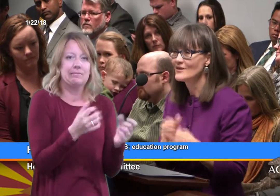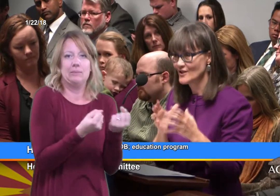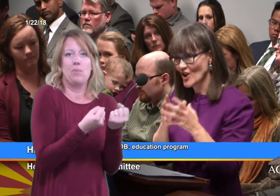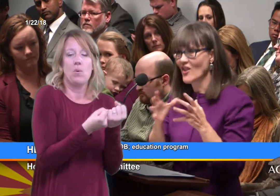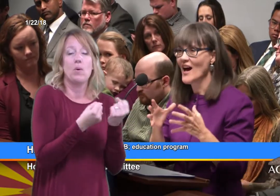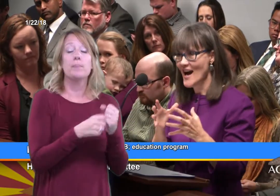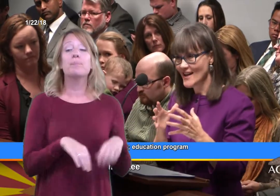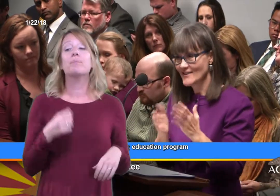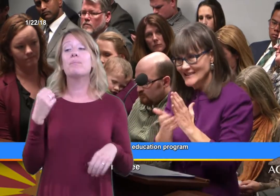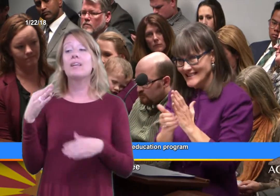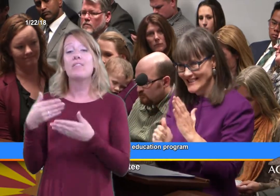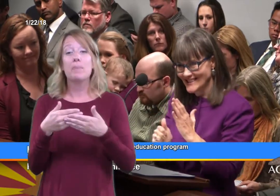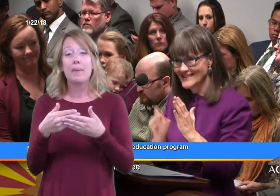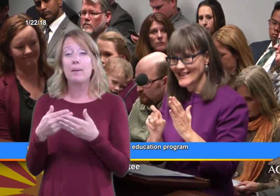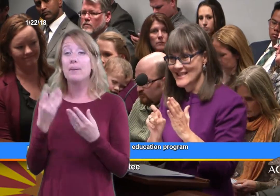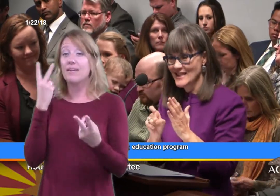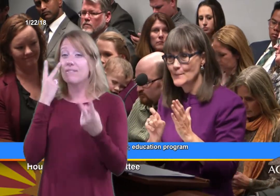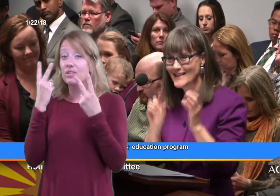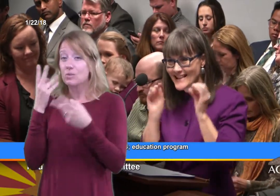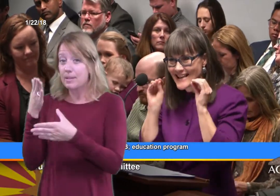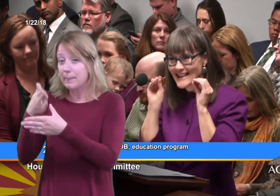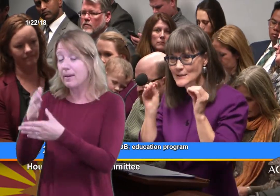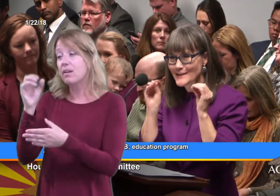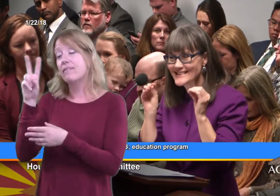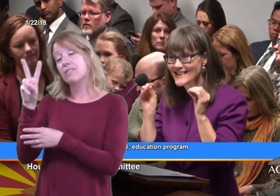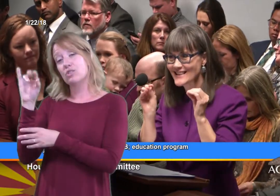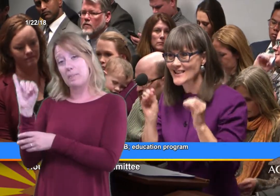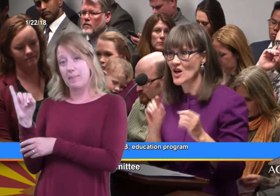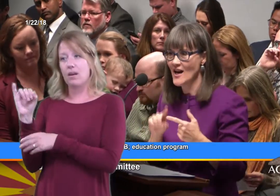there's a lot of skills that need to be explicitly taught